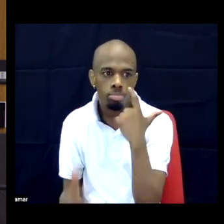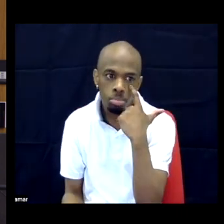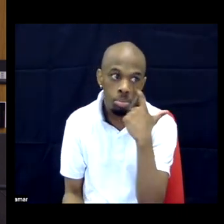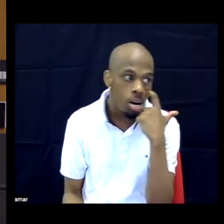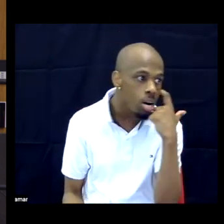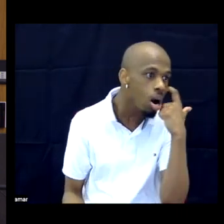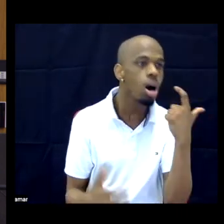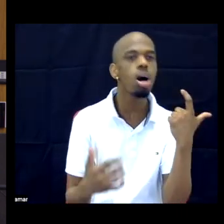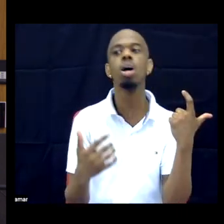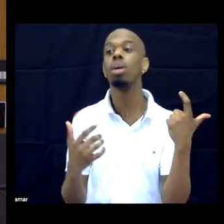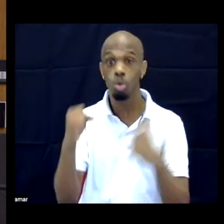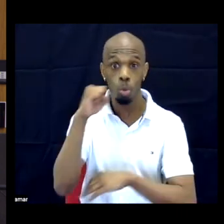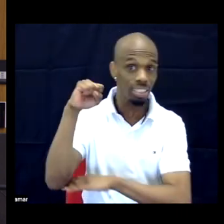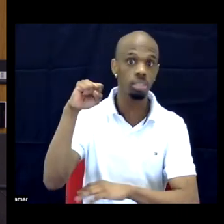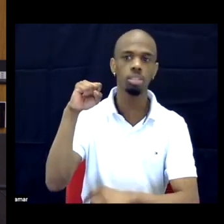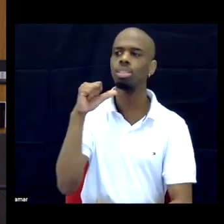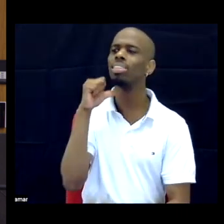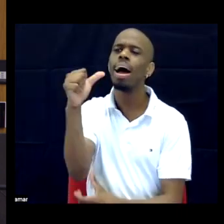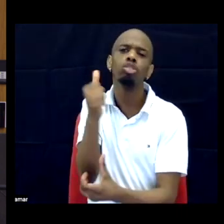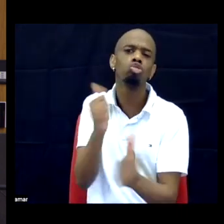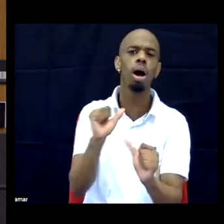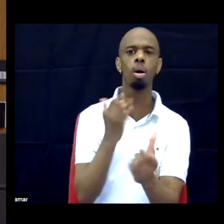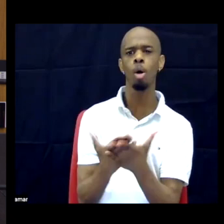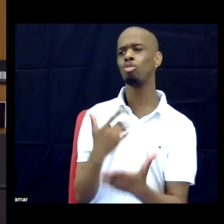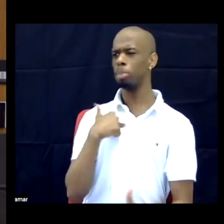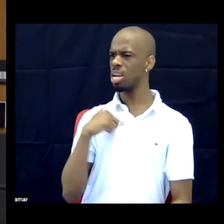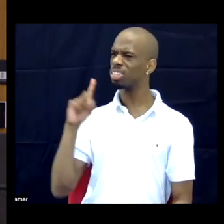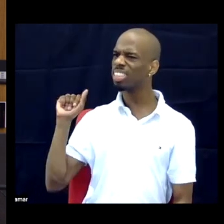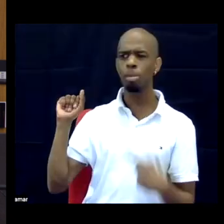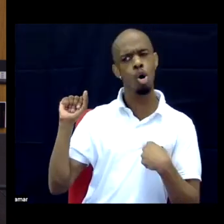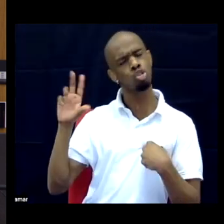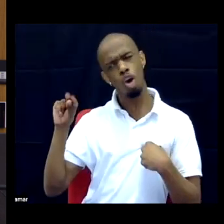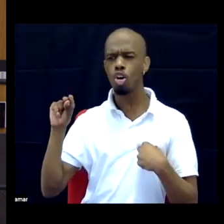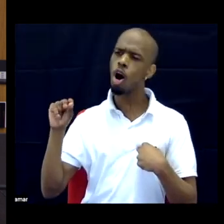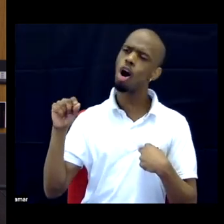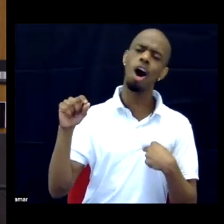than trying to prove that we are not disabled in whatever ways or we are not as disabled